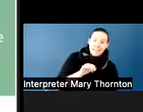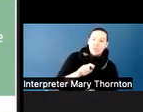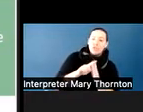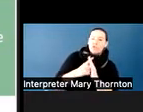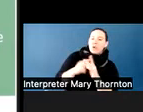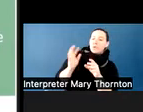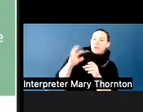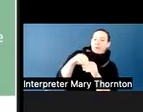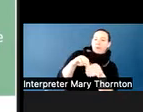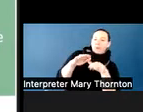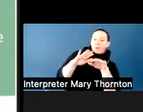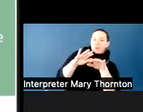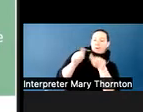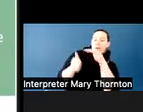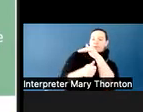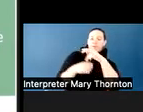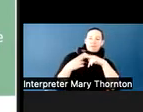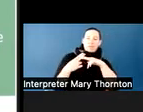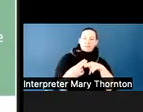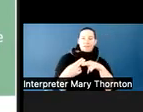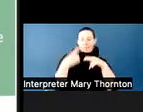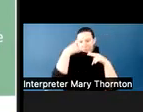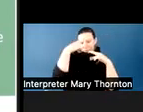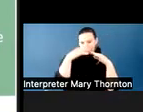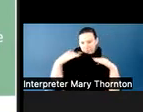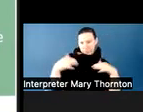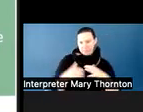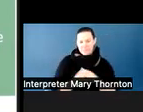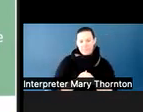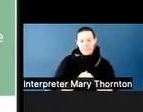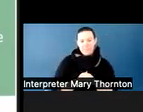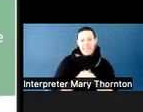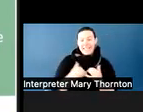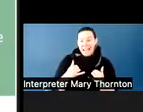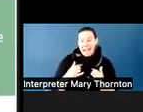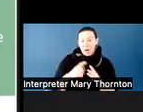And then we are also seeing now expanding into including different types of mental health.